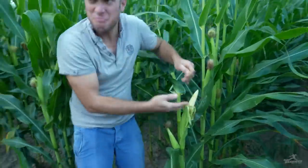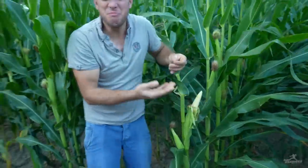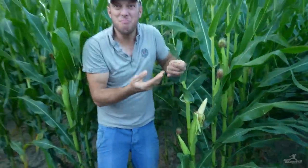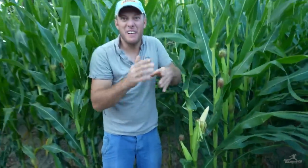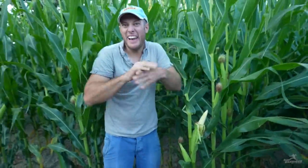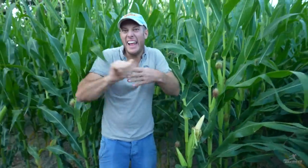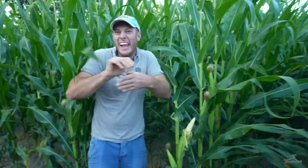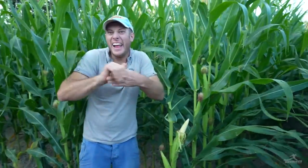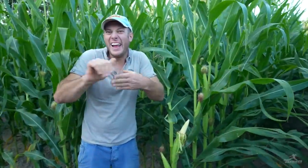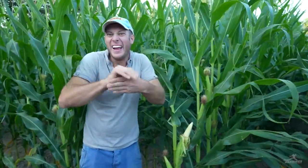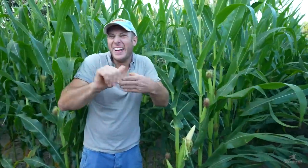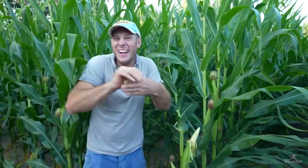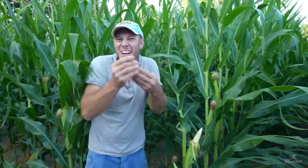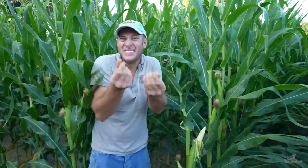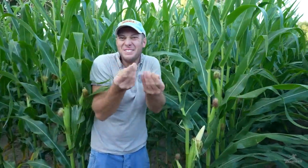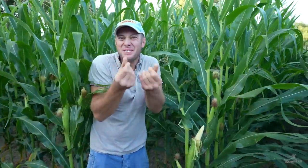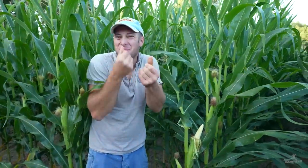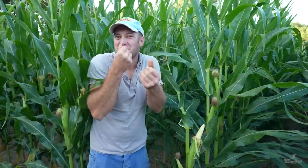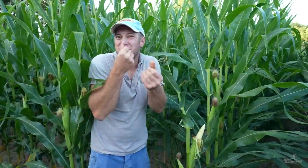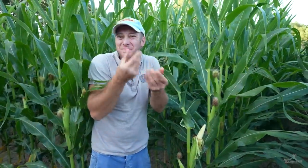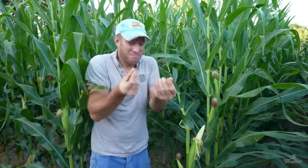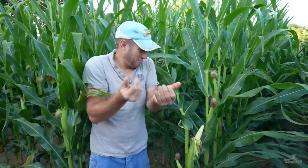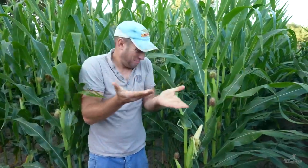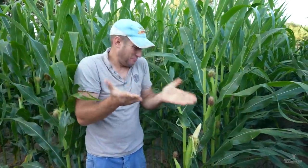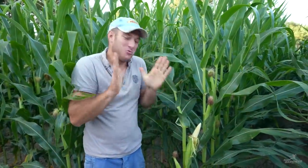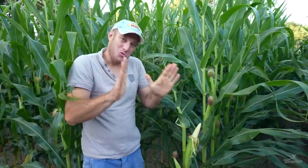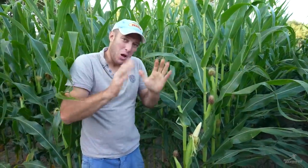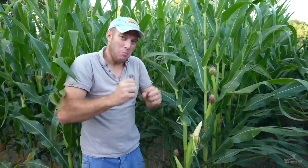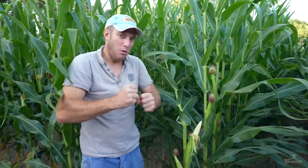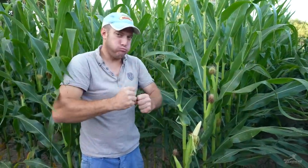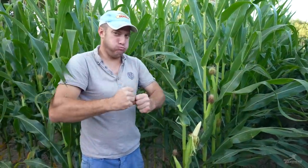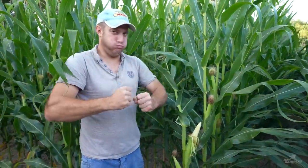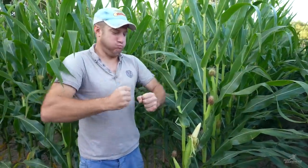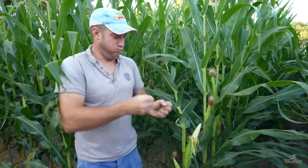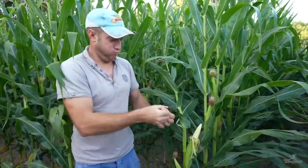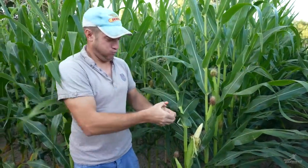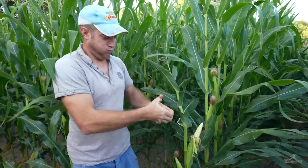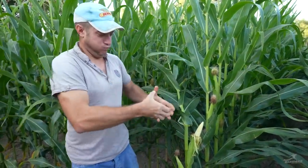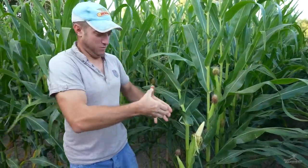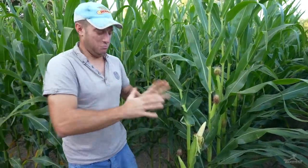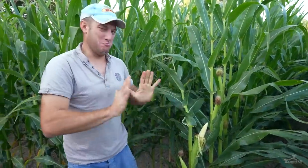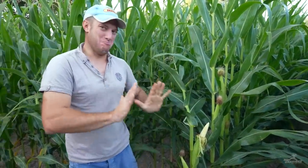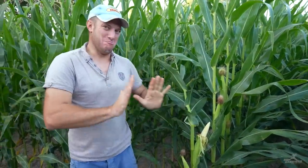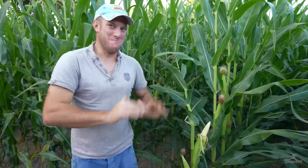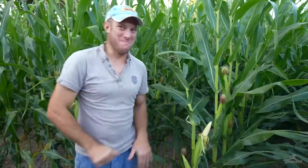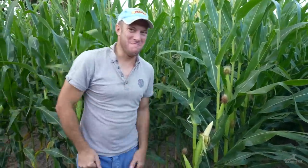It’s hard and smells. We need to wait until they grow big.